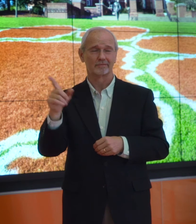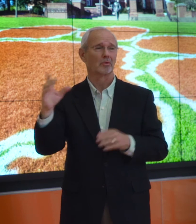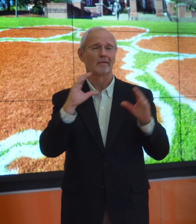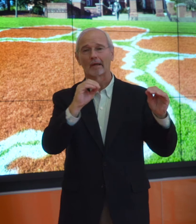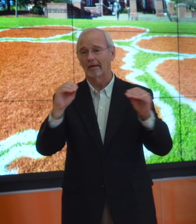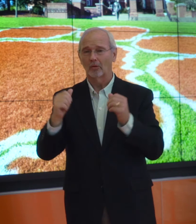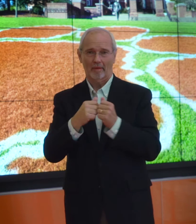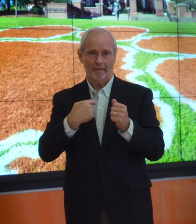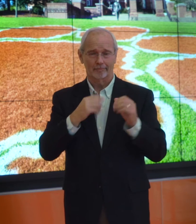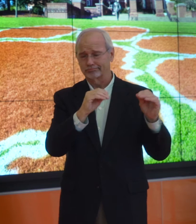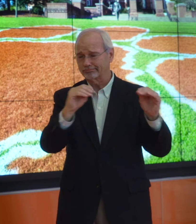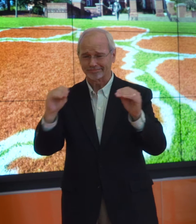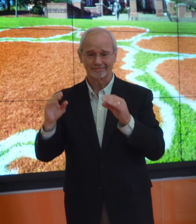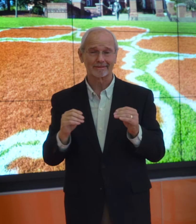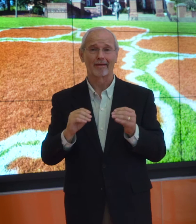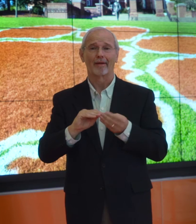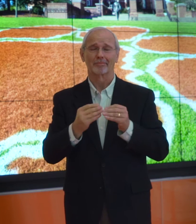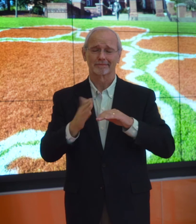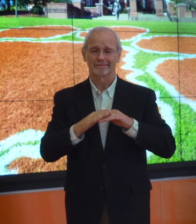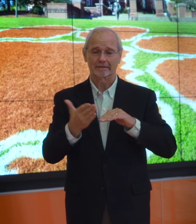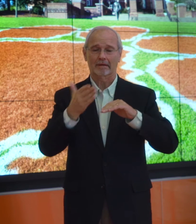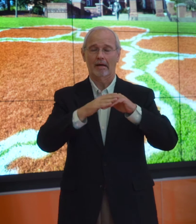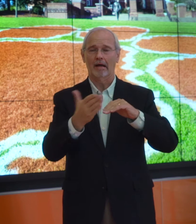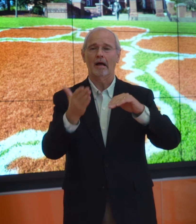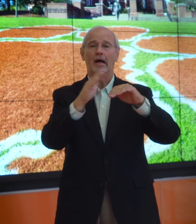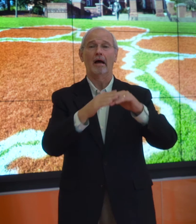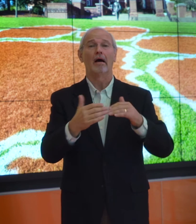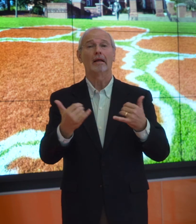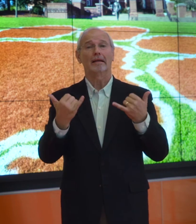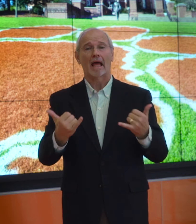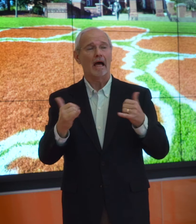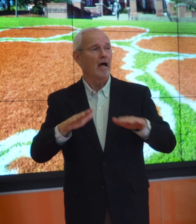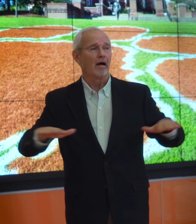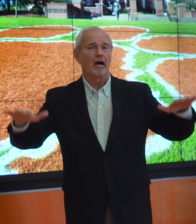We began teaching and our numbers continued to grow.